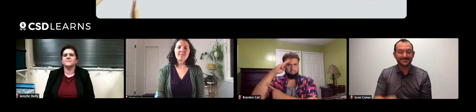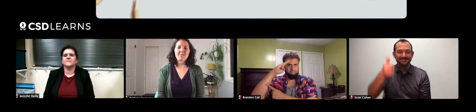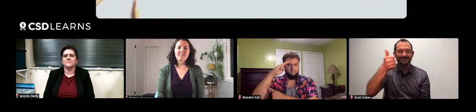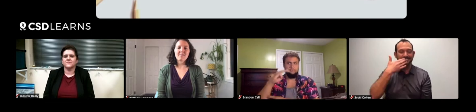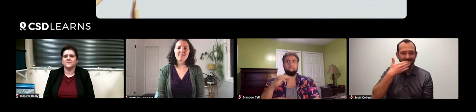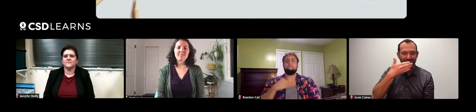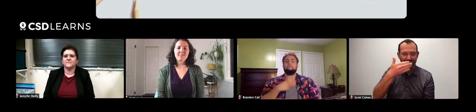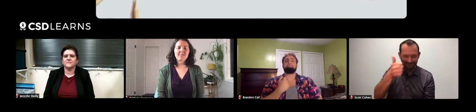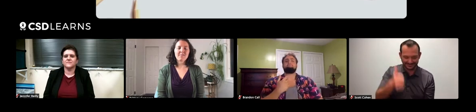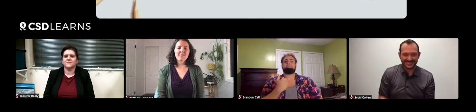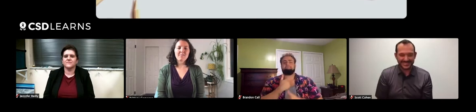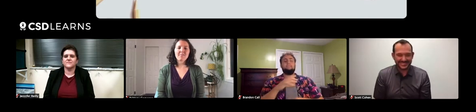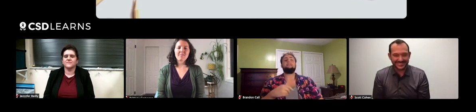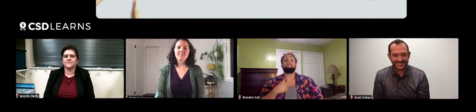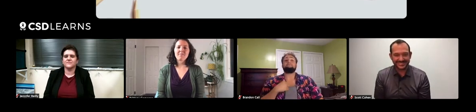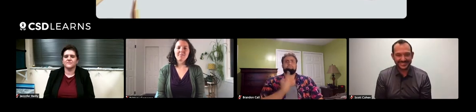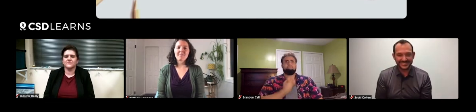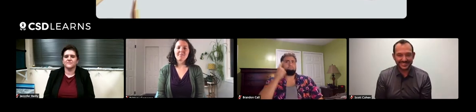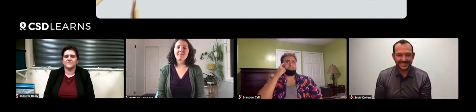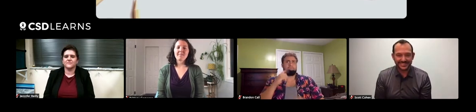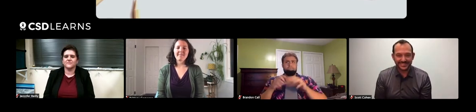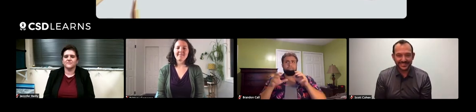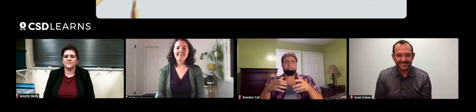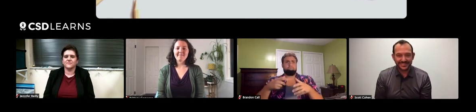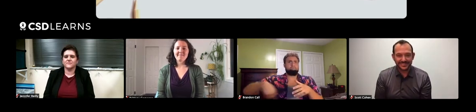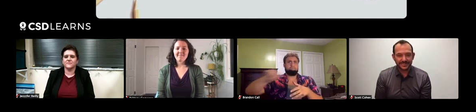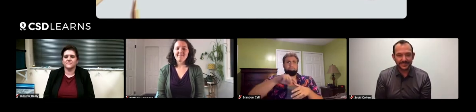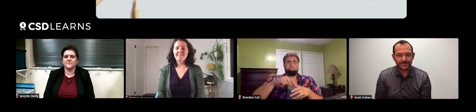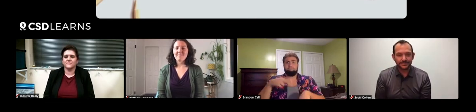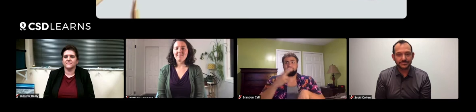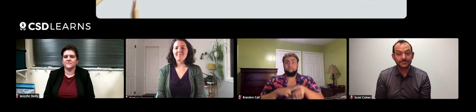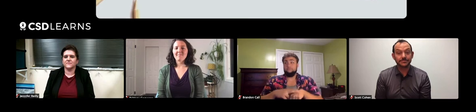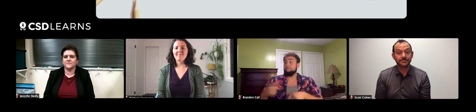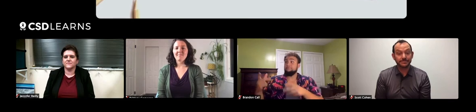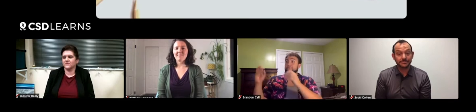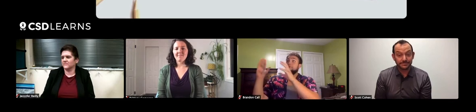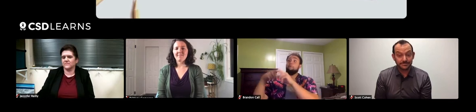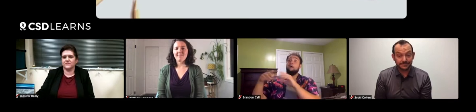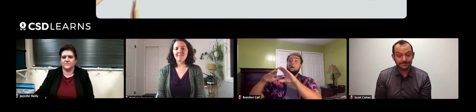Thank you. I was the only deaf troop there, and the rest were hearing.